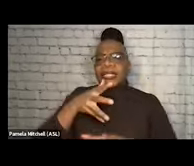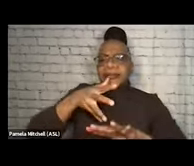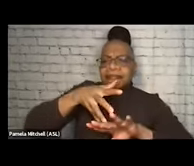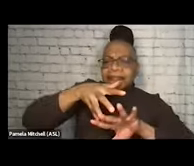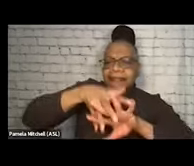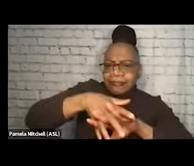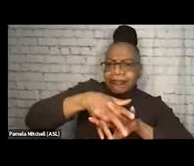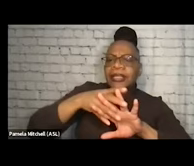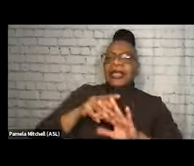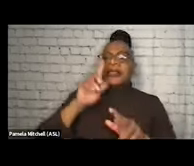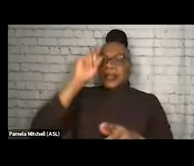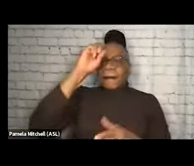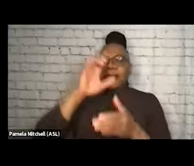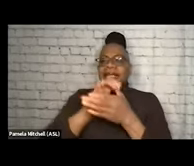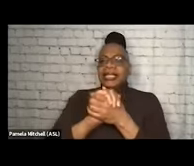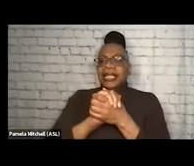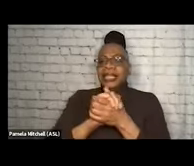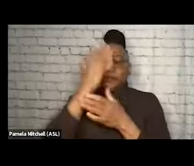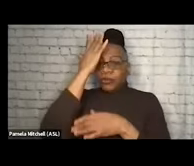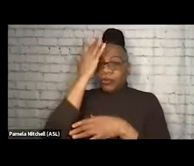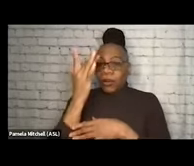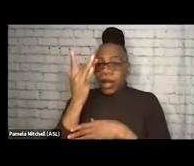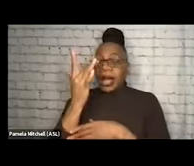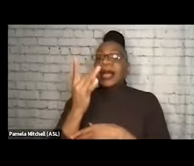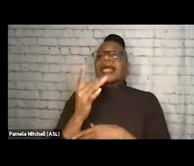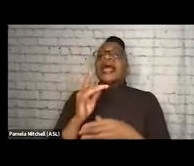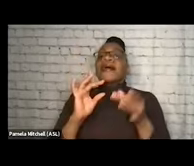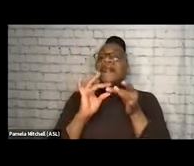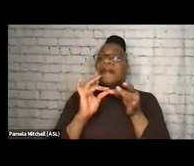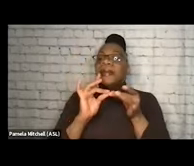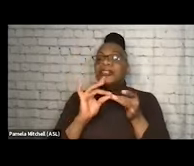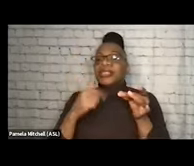because it's kind of just been the way. And certainly, like, the messaging, I know as I grew up